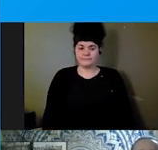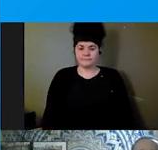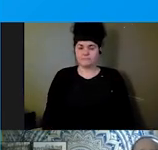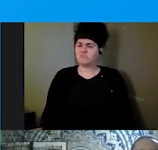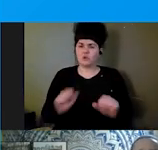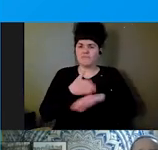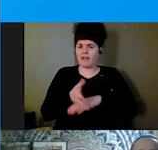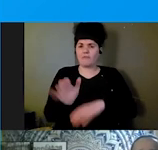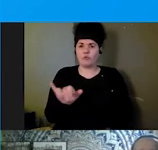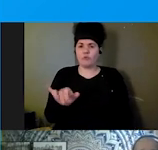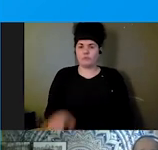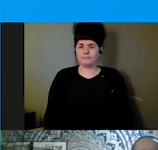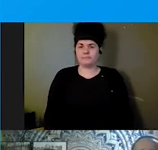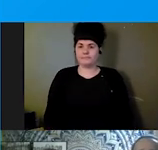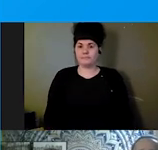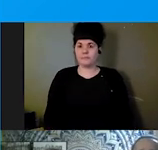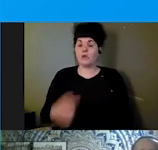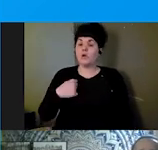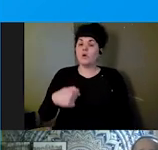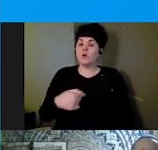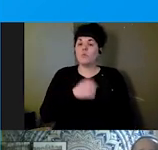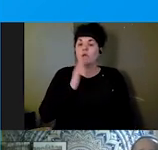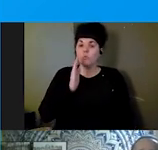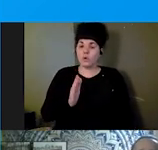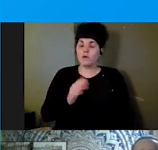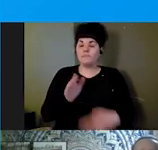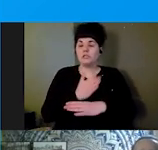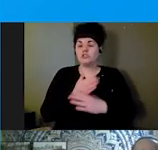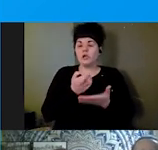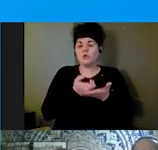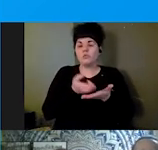resources that are throughout the presentation so hope that is a valuable resource for